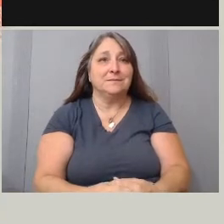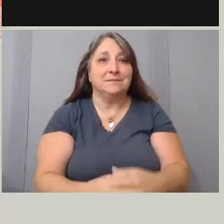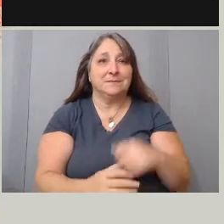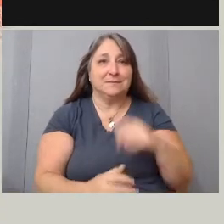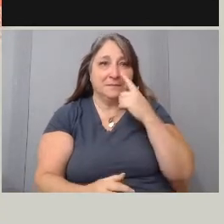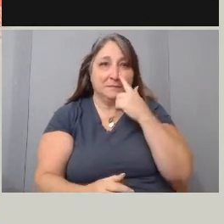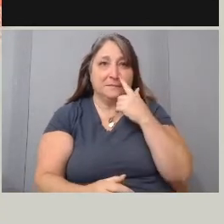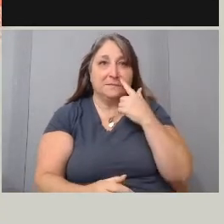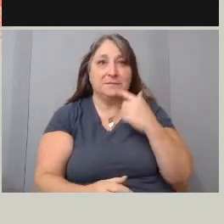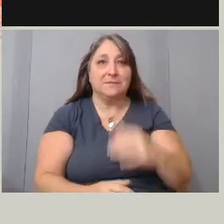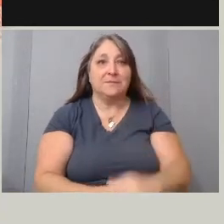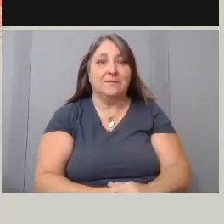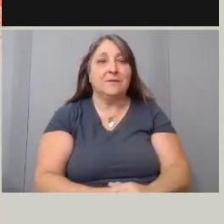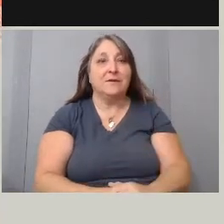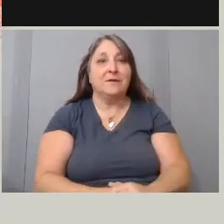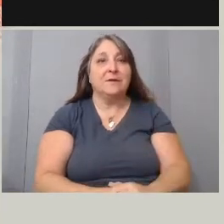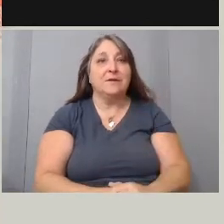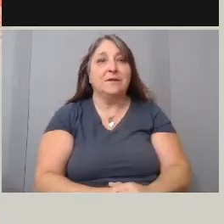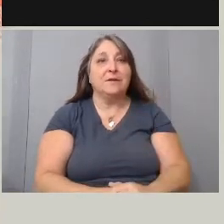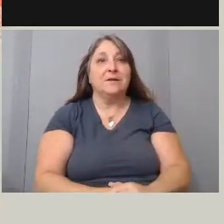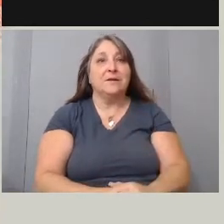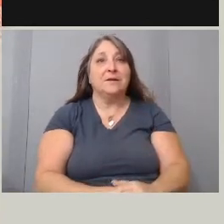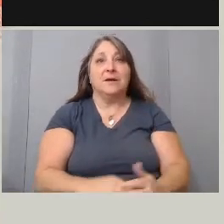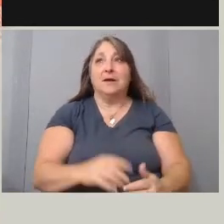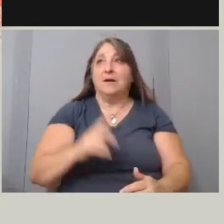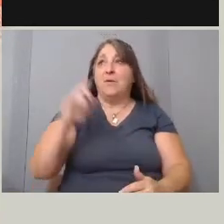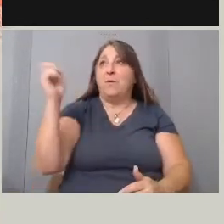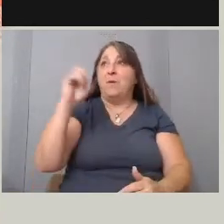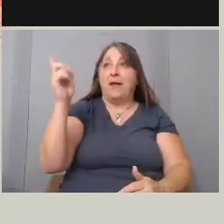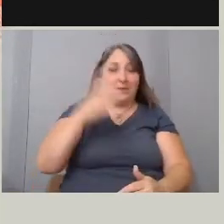[Jonathan] Where does your grandmother exist, now that she's dead?